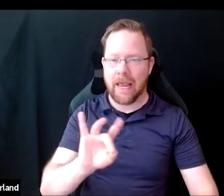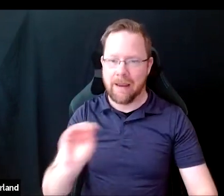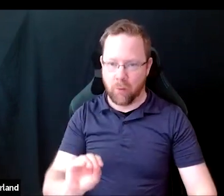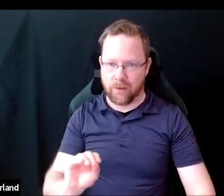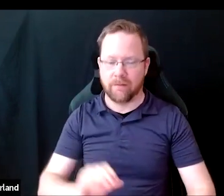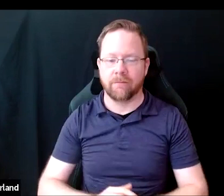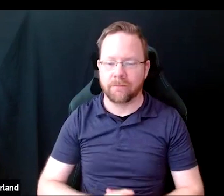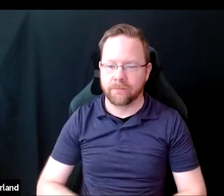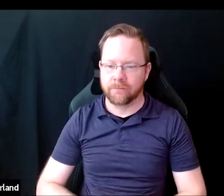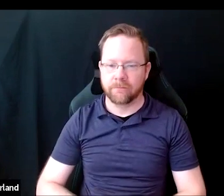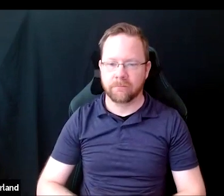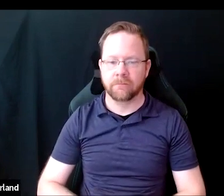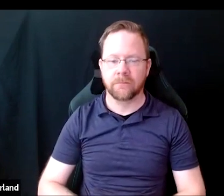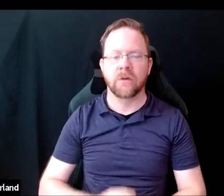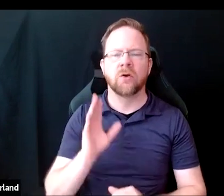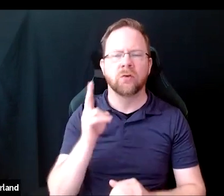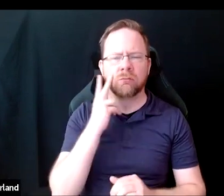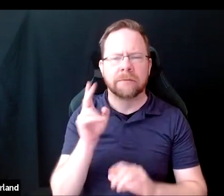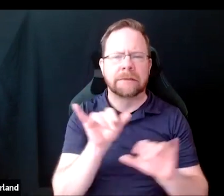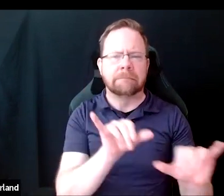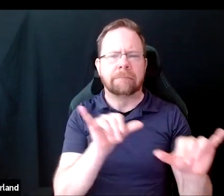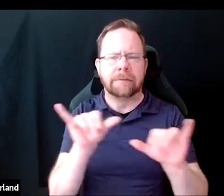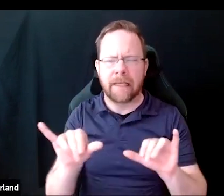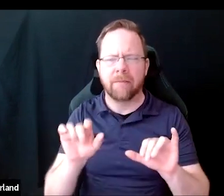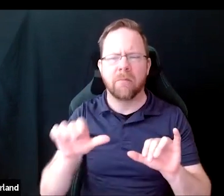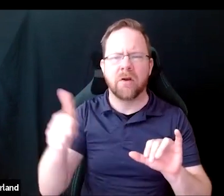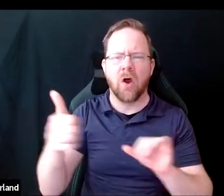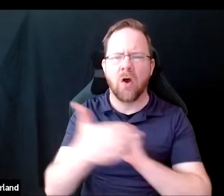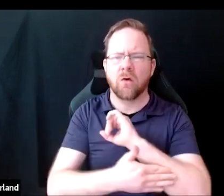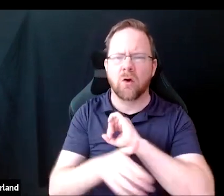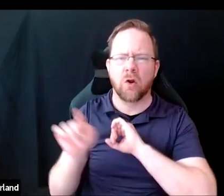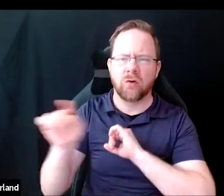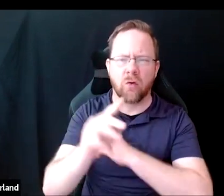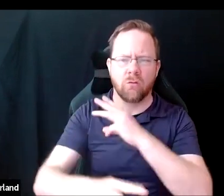There are similar trends in other countries around the world as well.